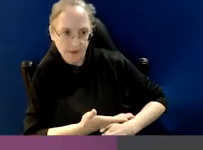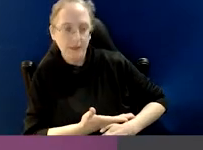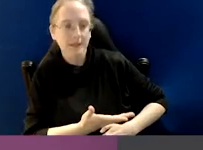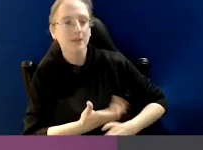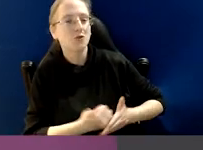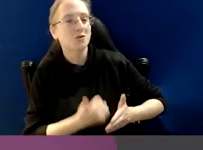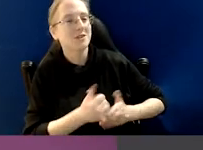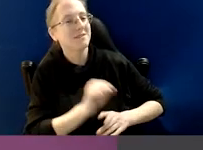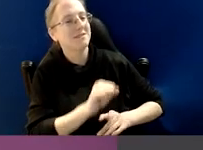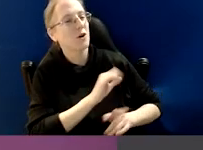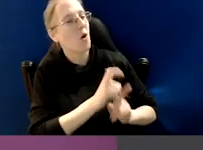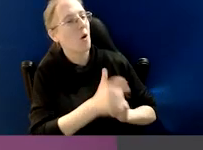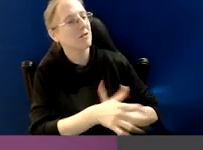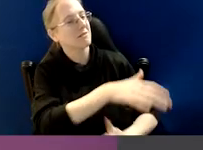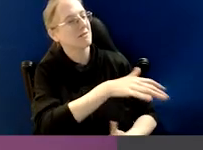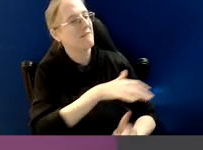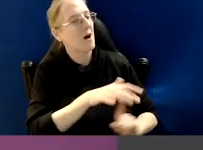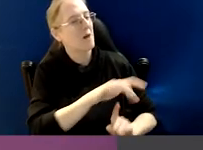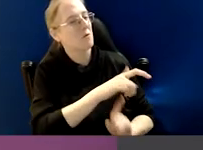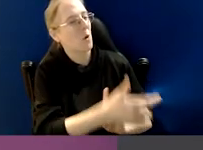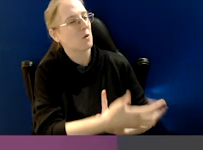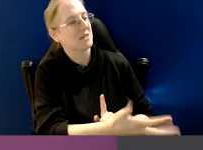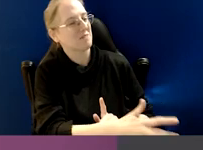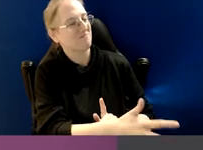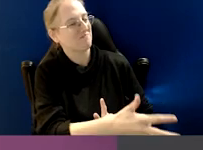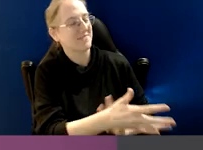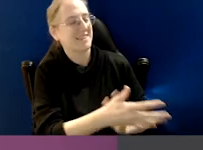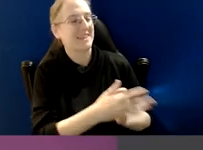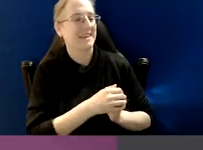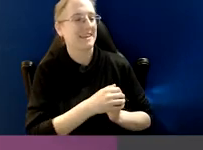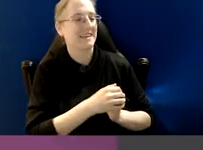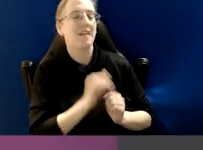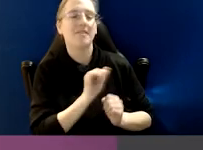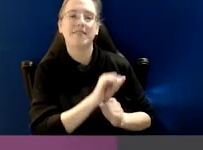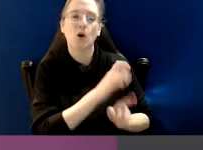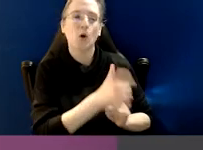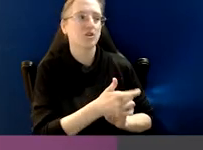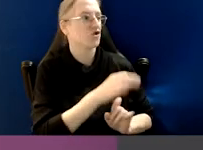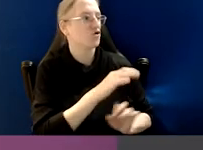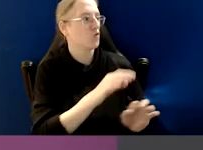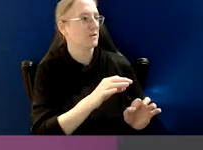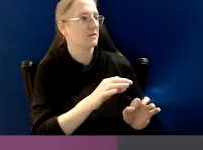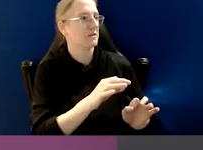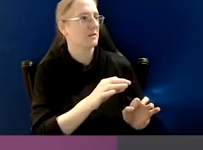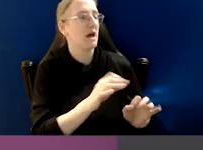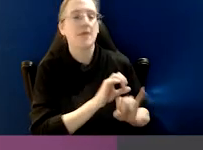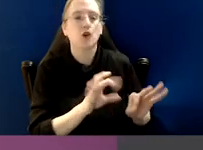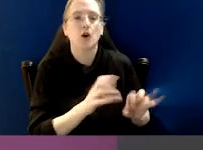go wrong are often it's because of a lack of culture. A culture in terms of having clear systems